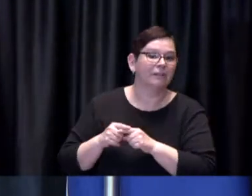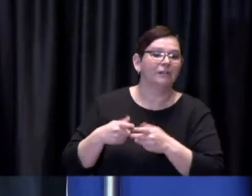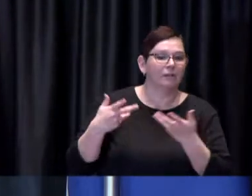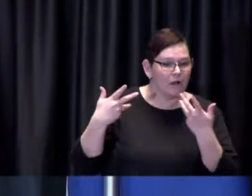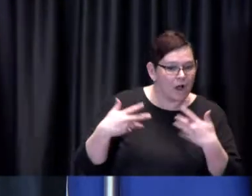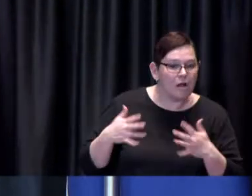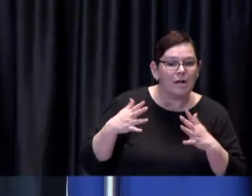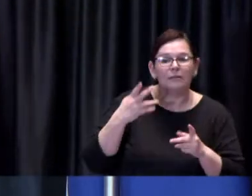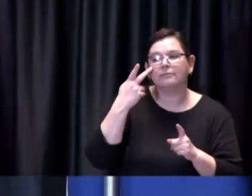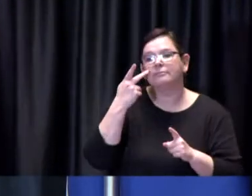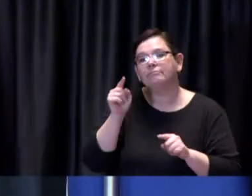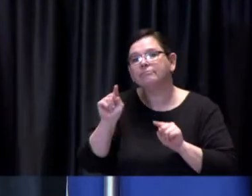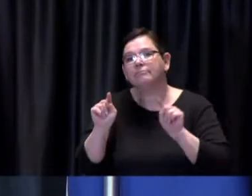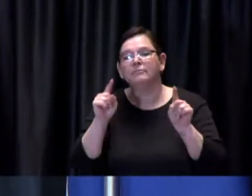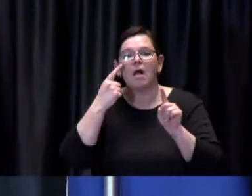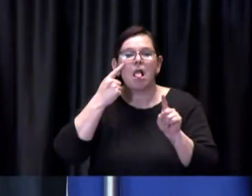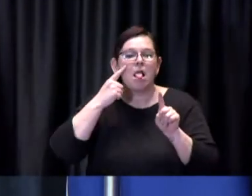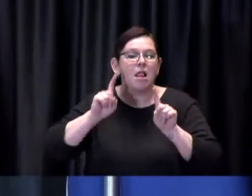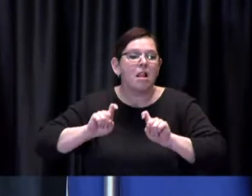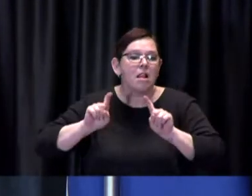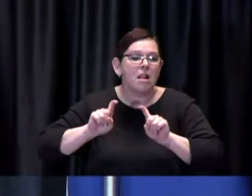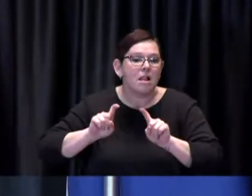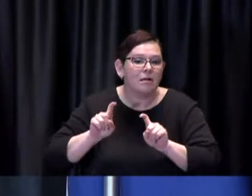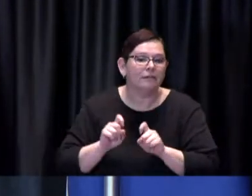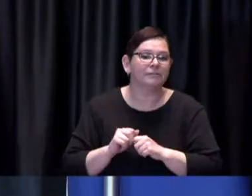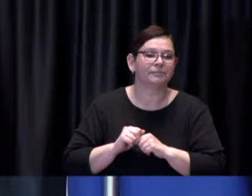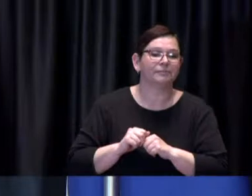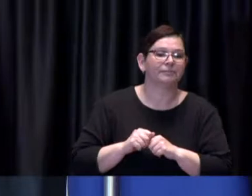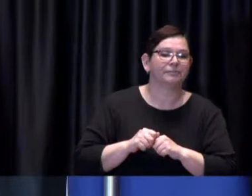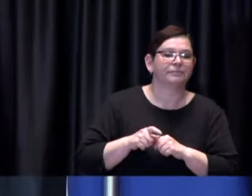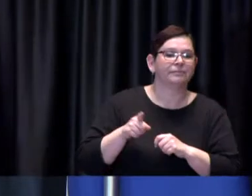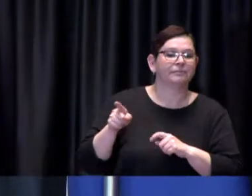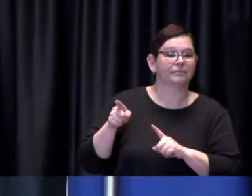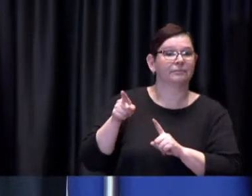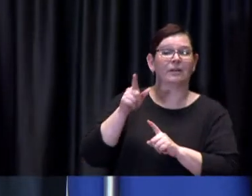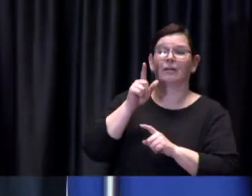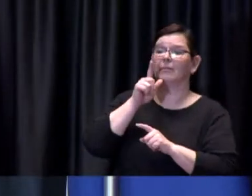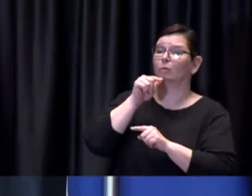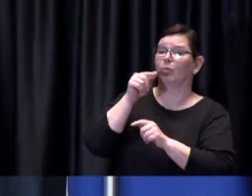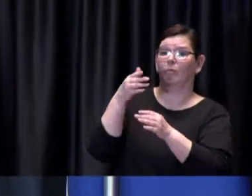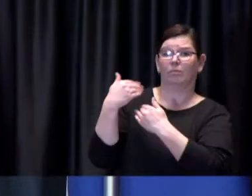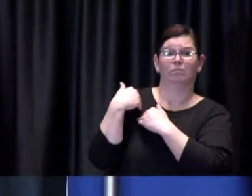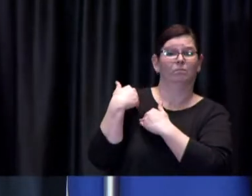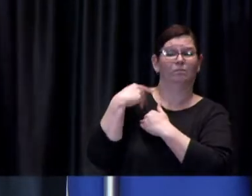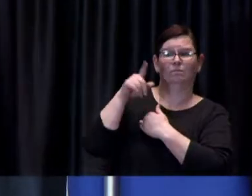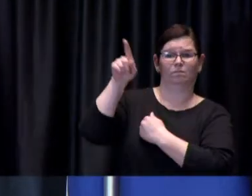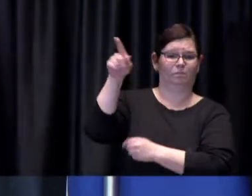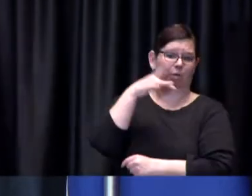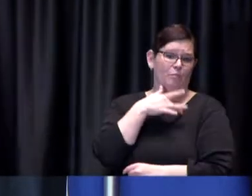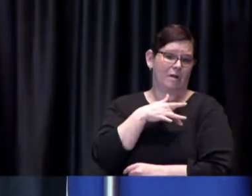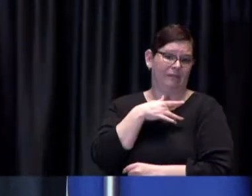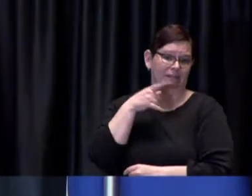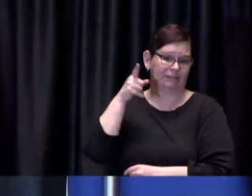largely driven by our provincial counterparts they are making vaccines available through a limited